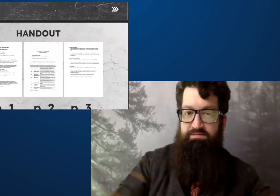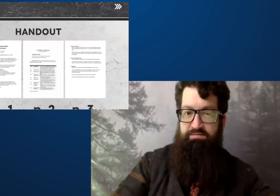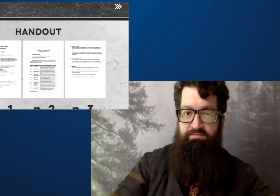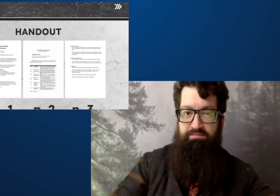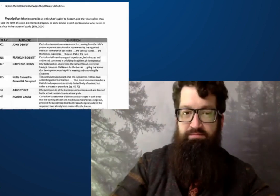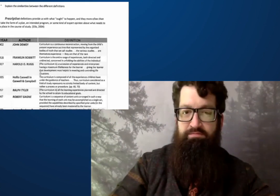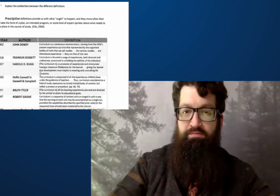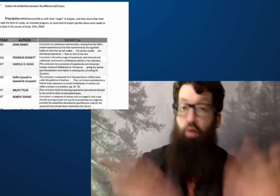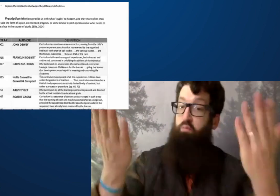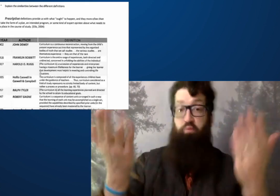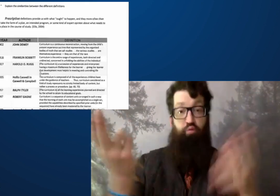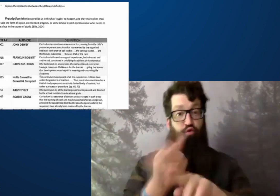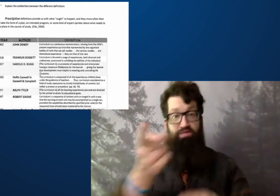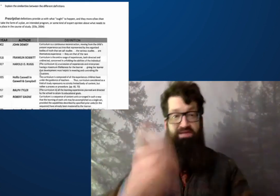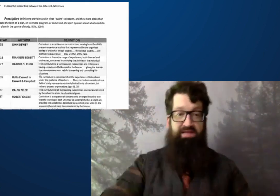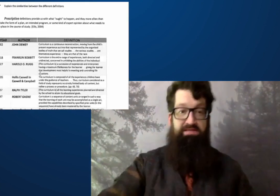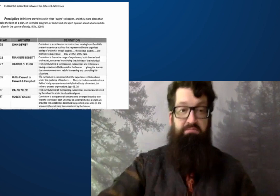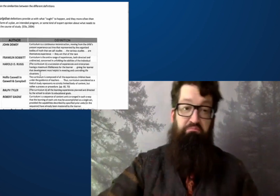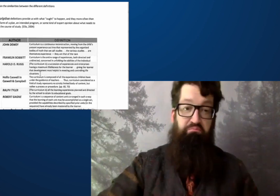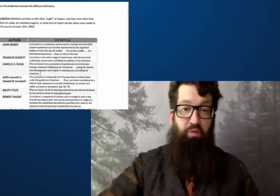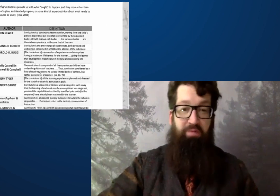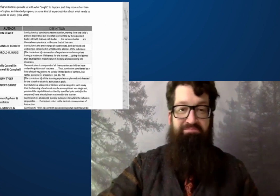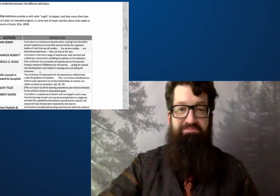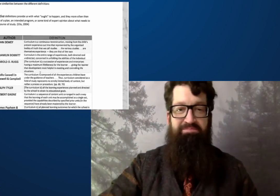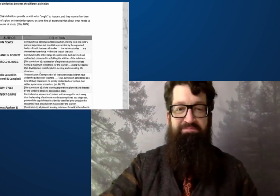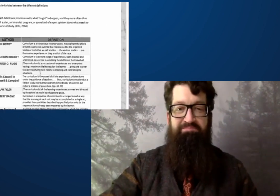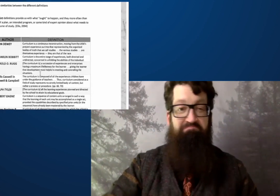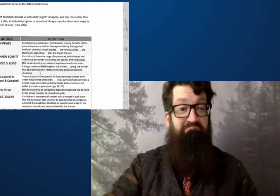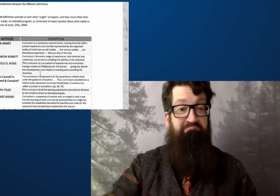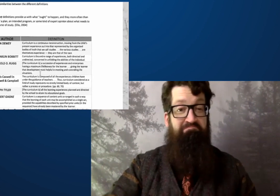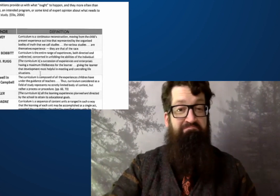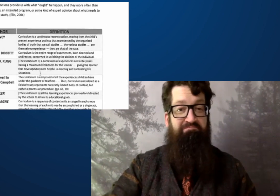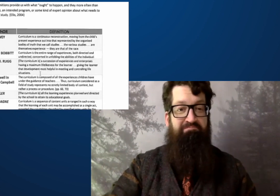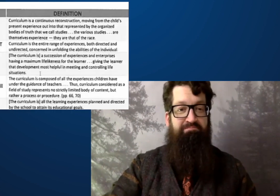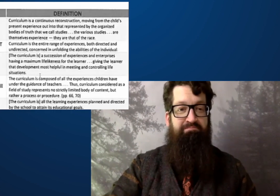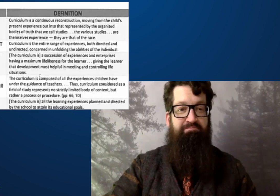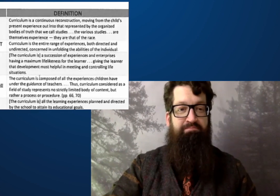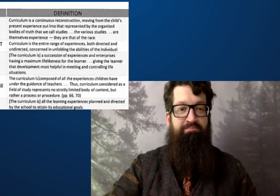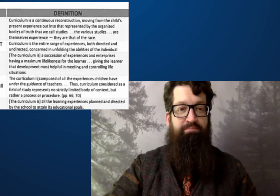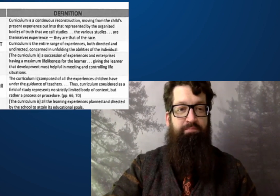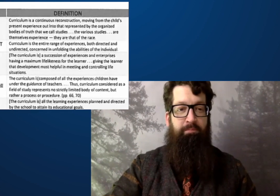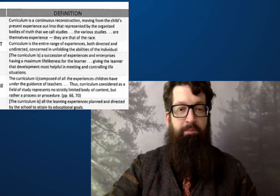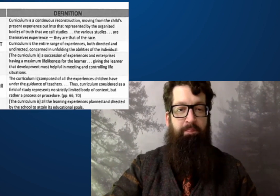This is what the should look at. Let me zoom in.